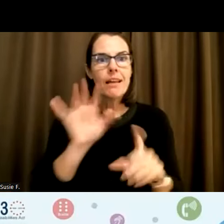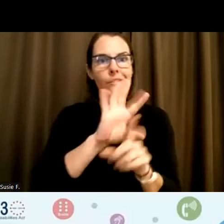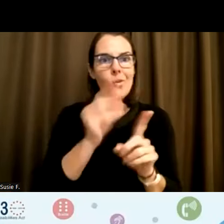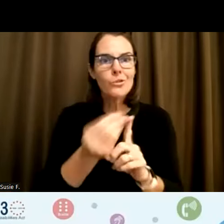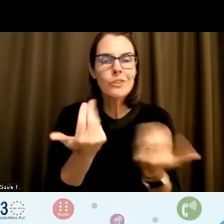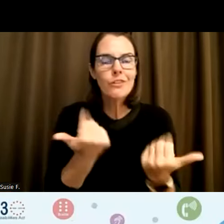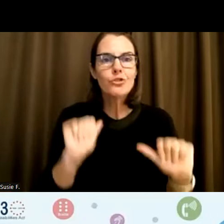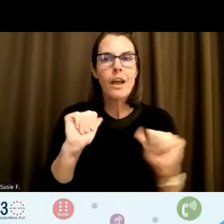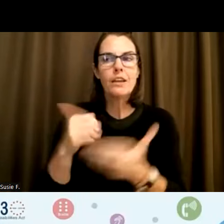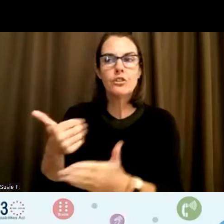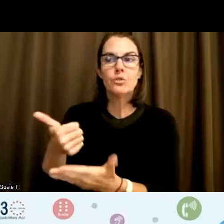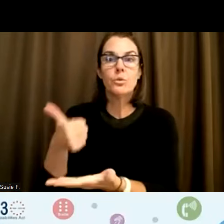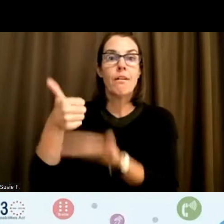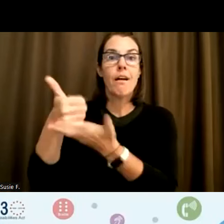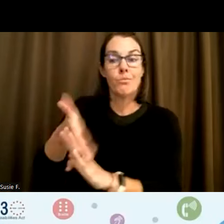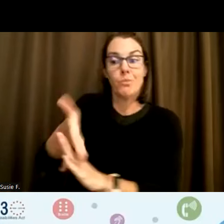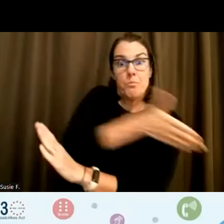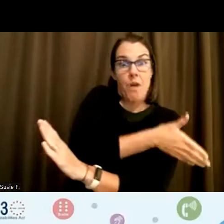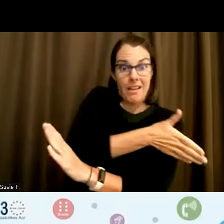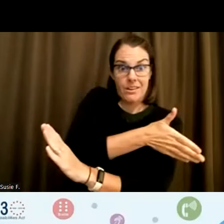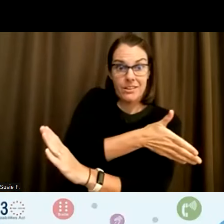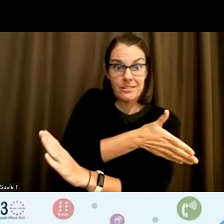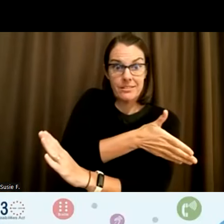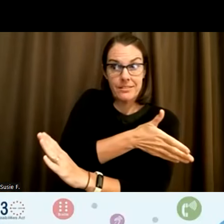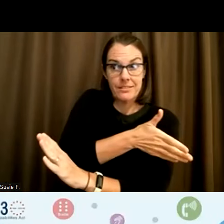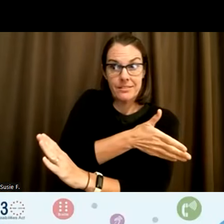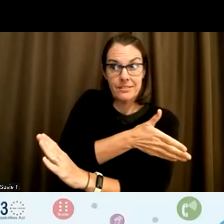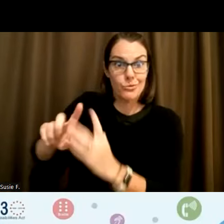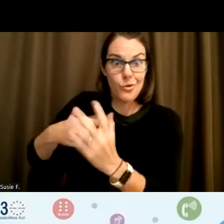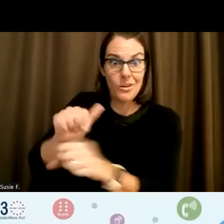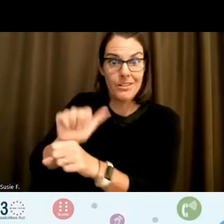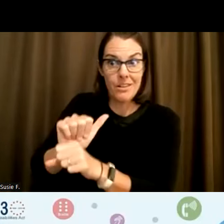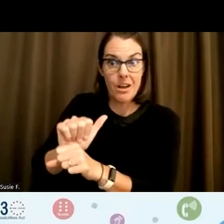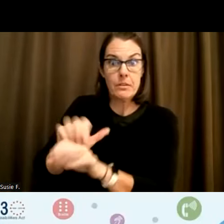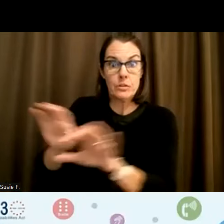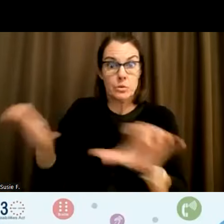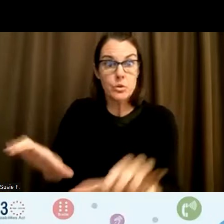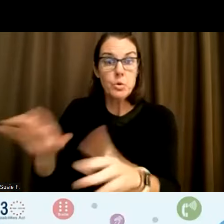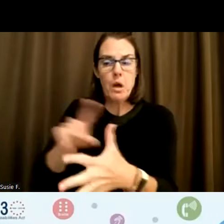upfront be able to do the work for them. As easily and as painful